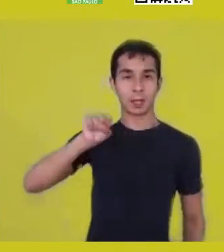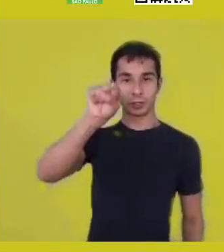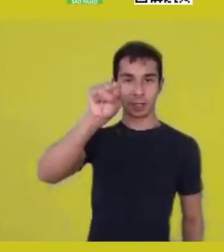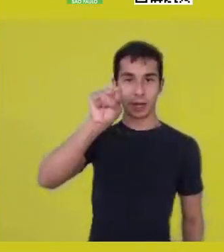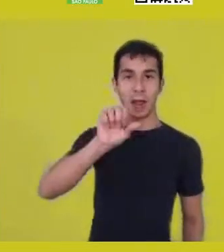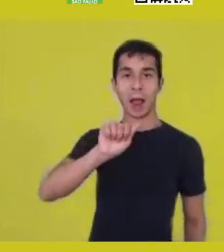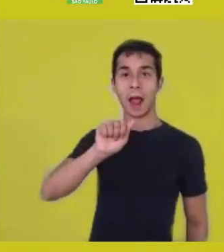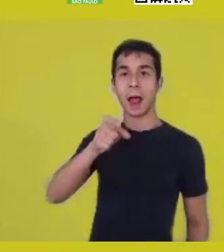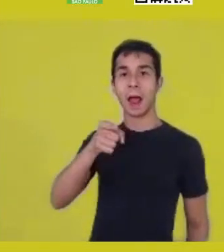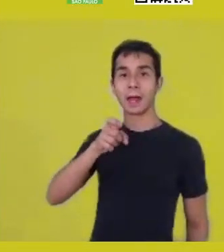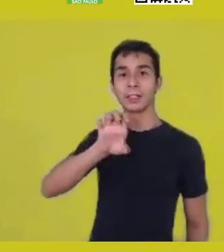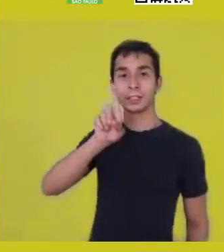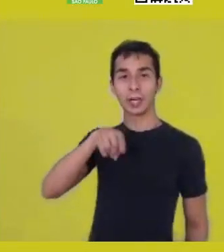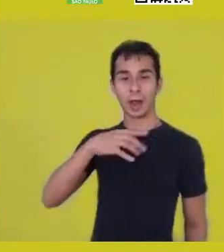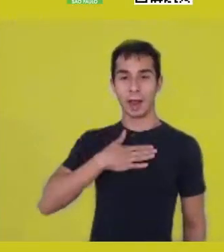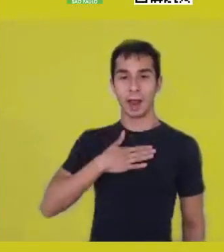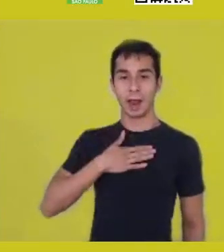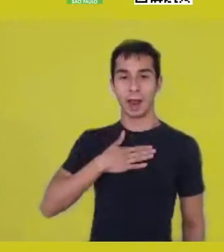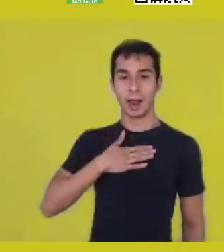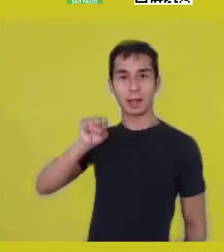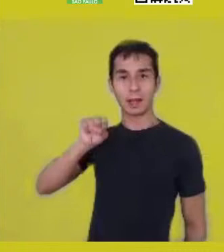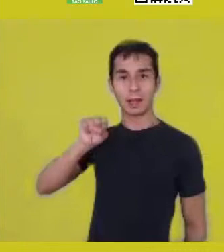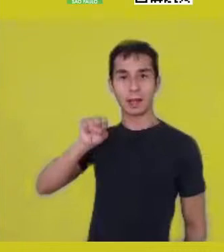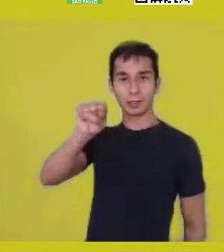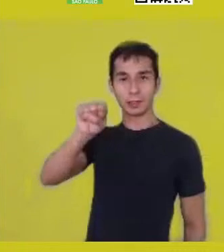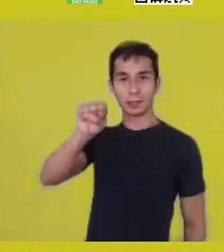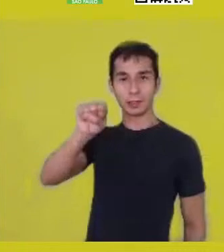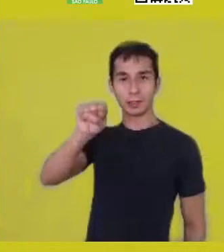Because ashe is this element of lifeforce